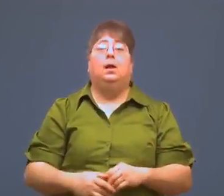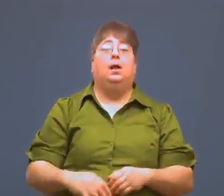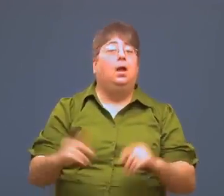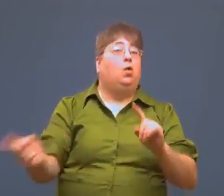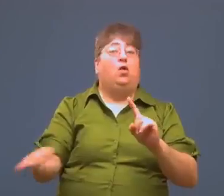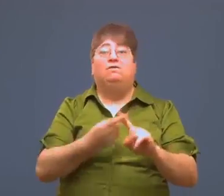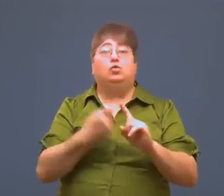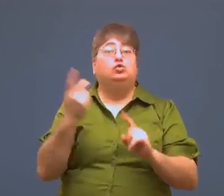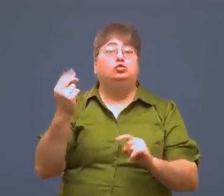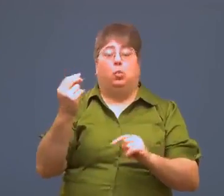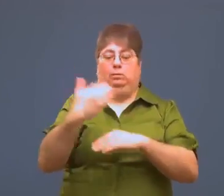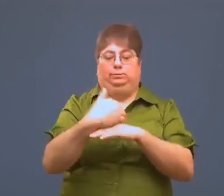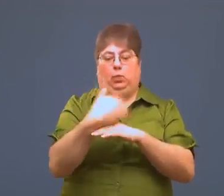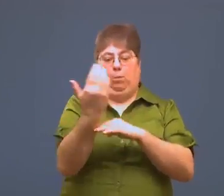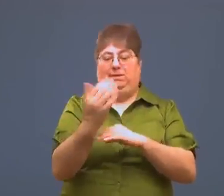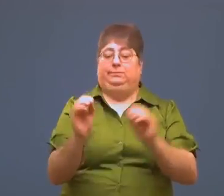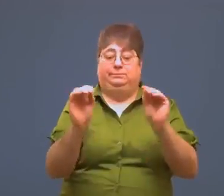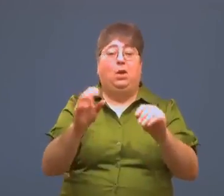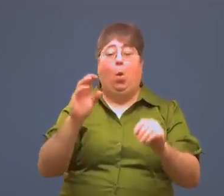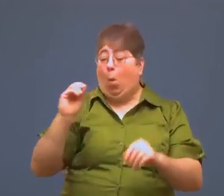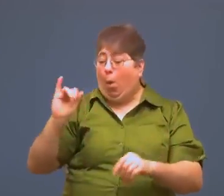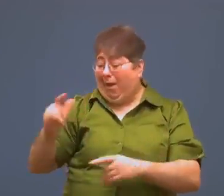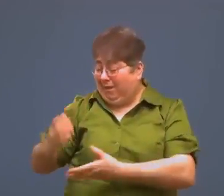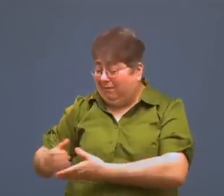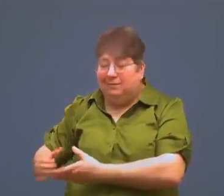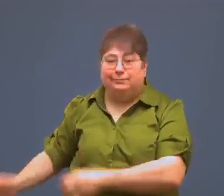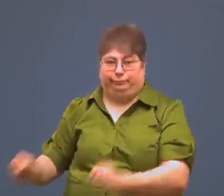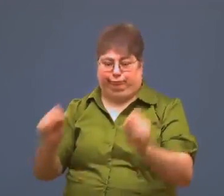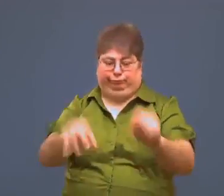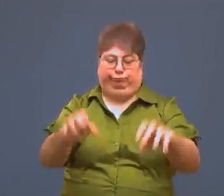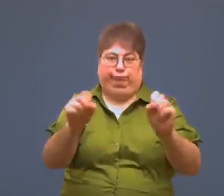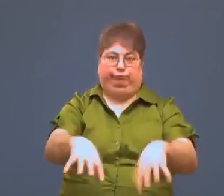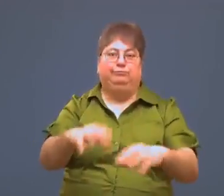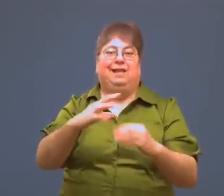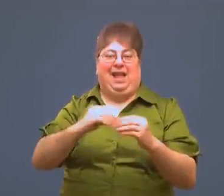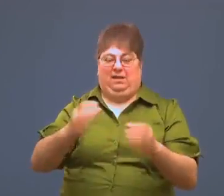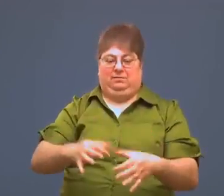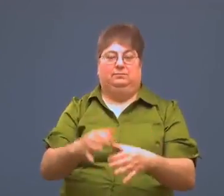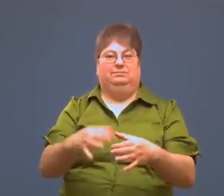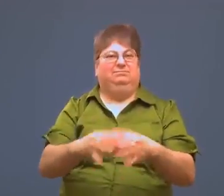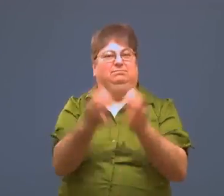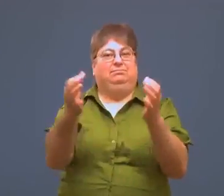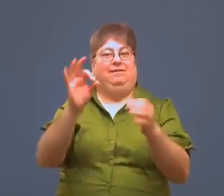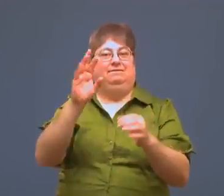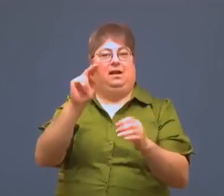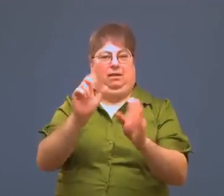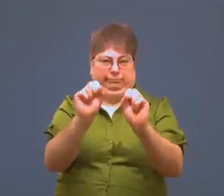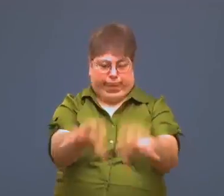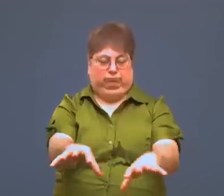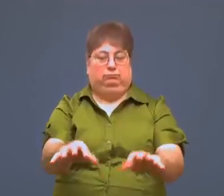Open up the hood, and put the oil and funnel in the engine compartment.